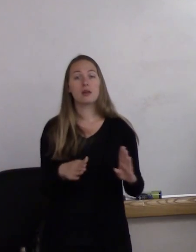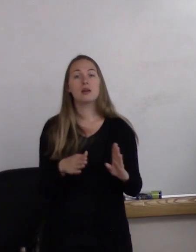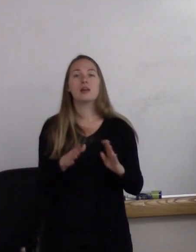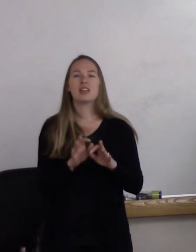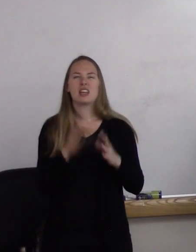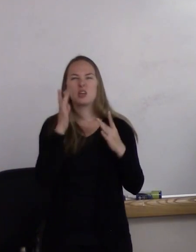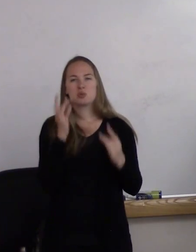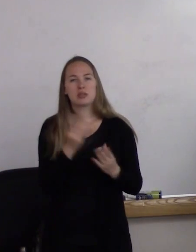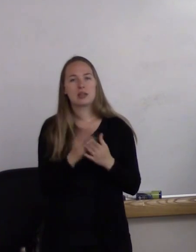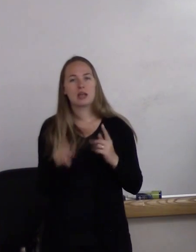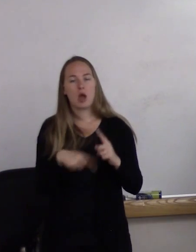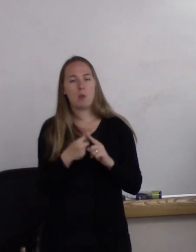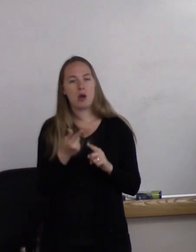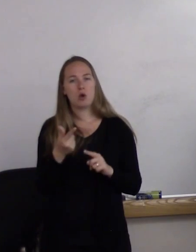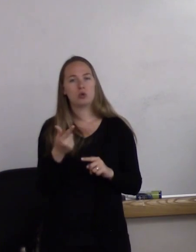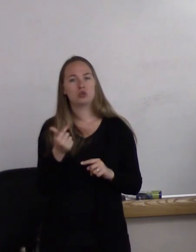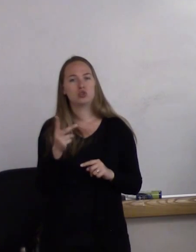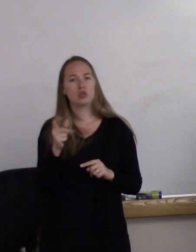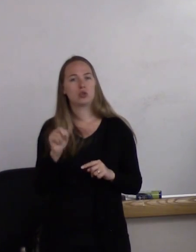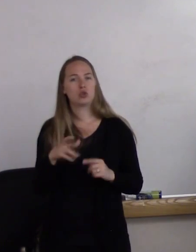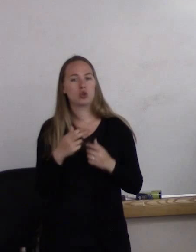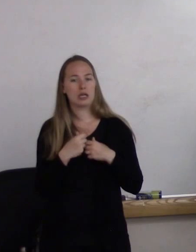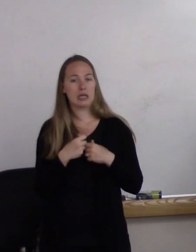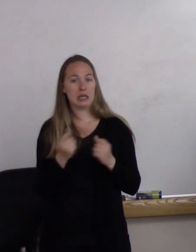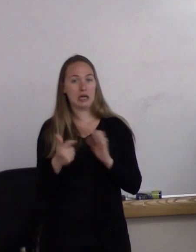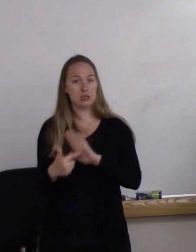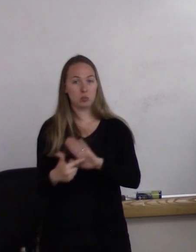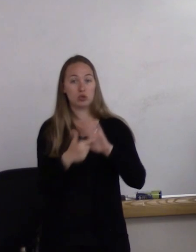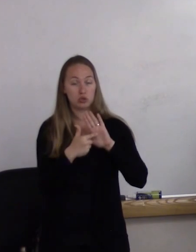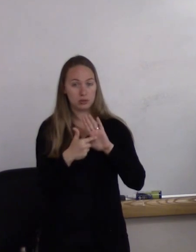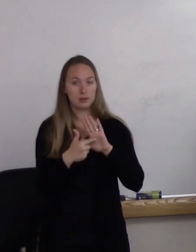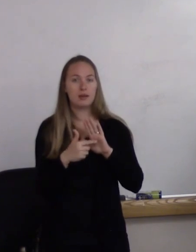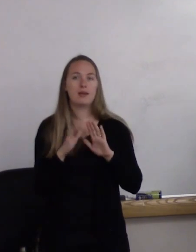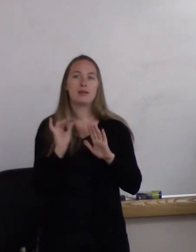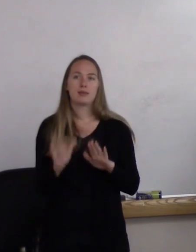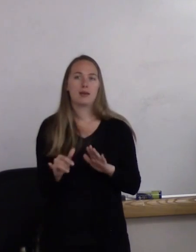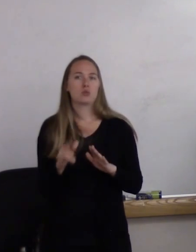is this is the one that's greatly influenced by society.